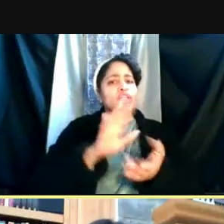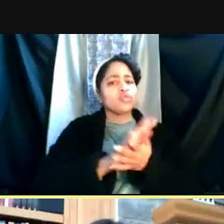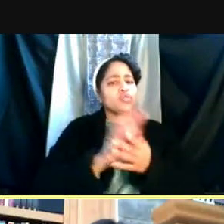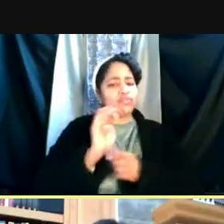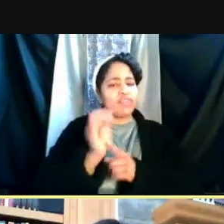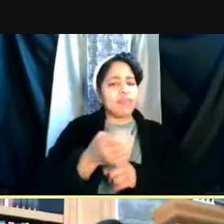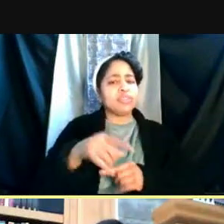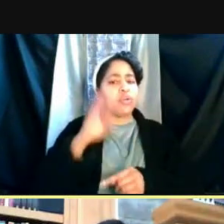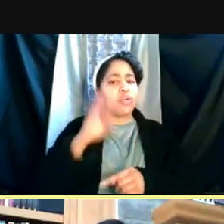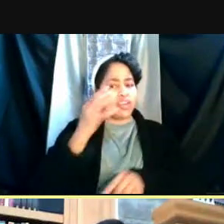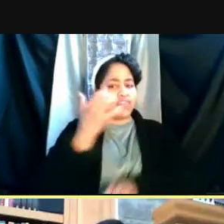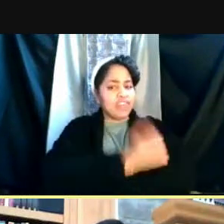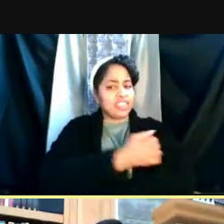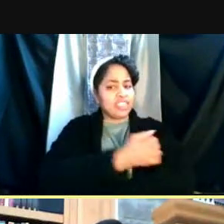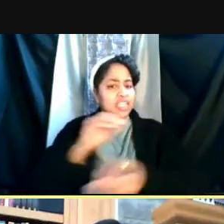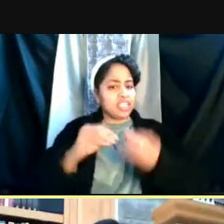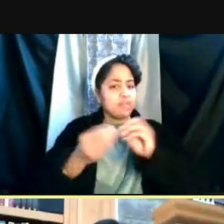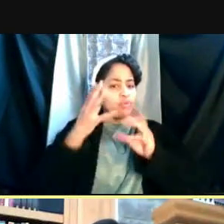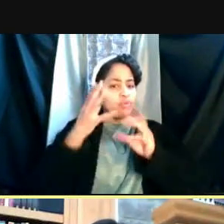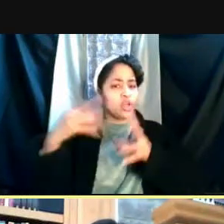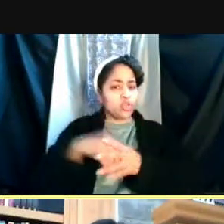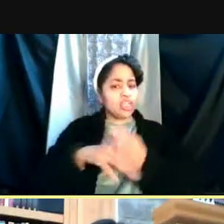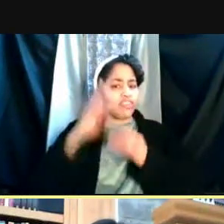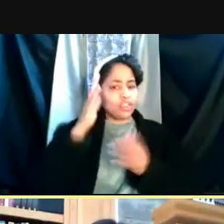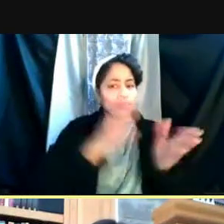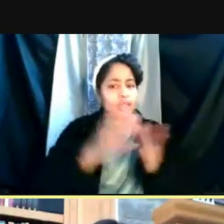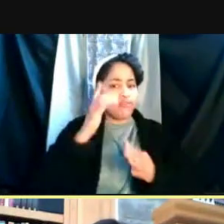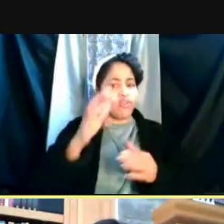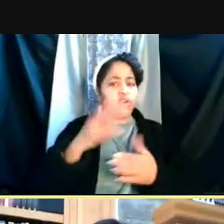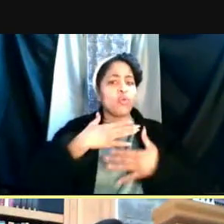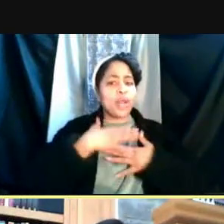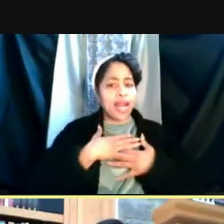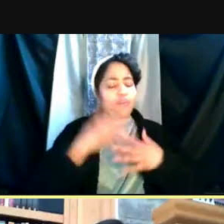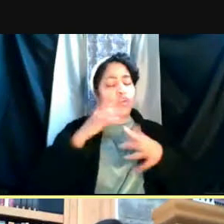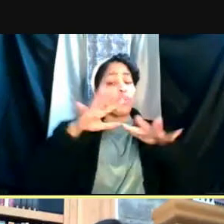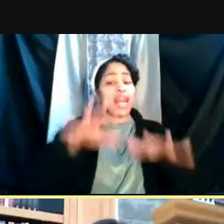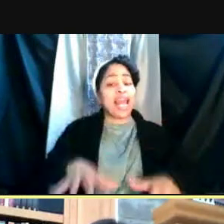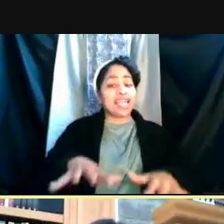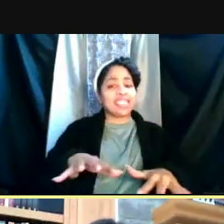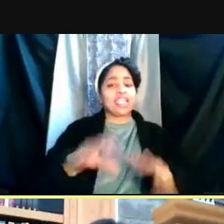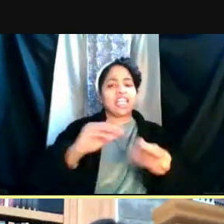will vaccination rates be included in future planning for relaxing density requirements and these labs?